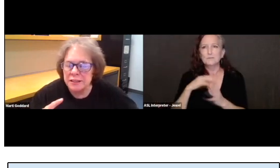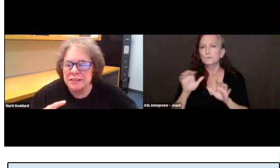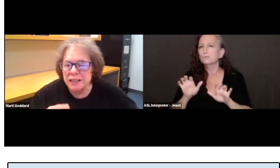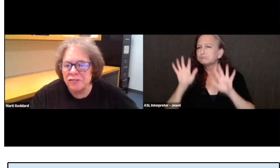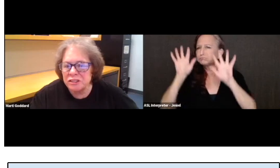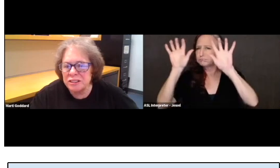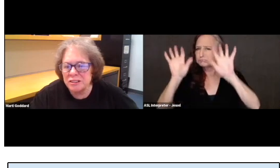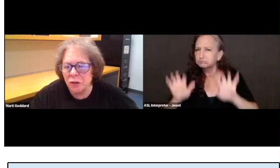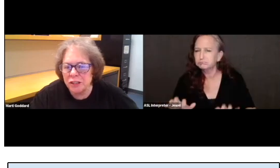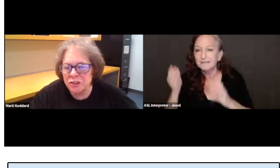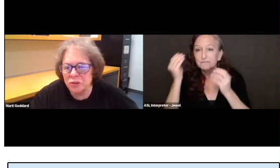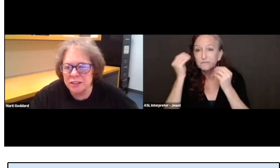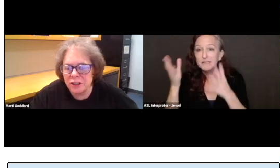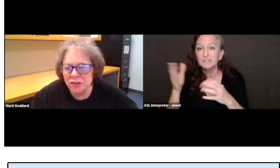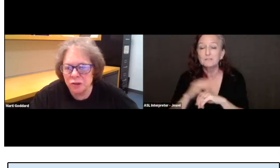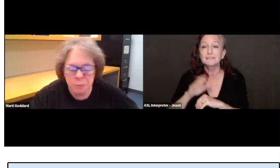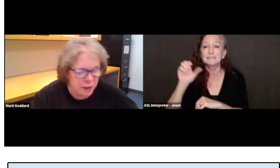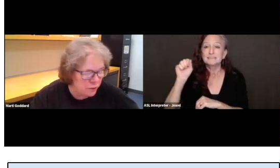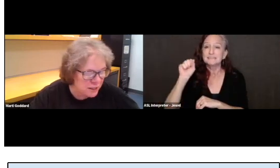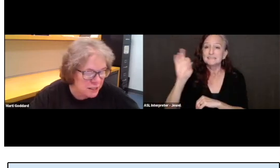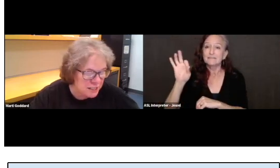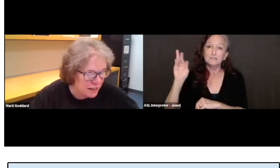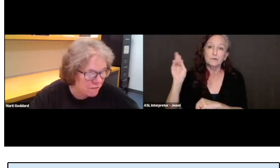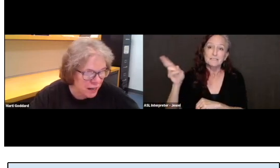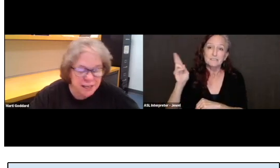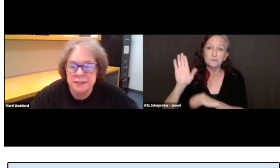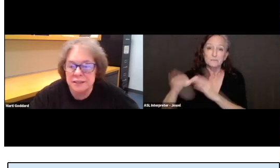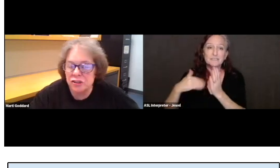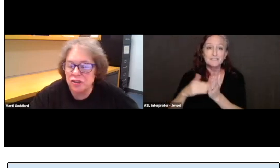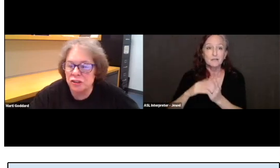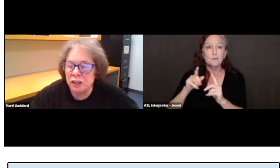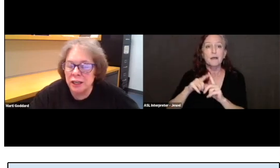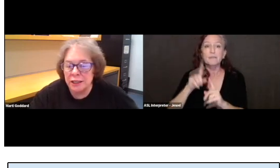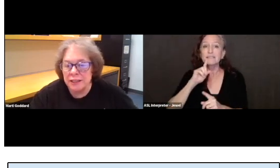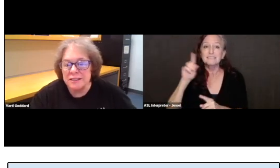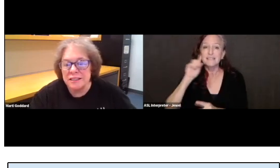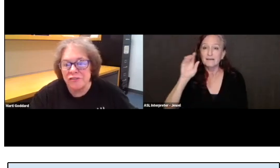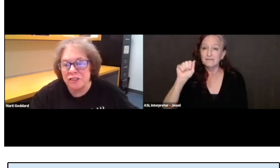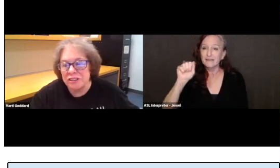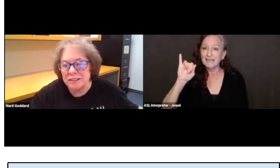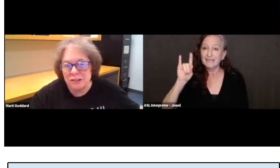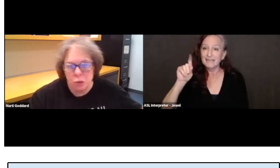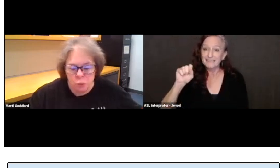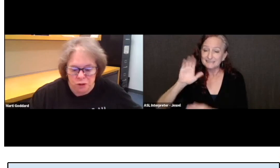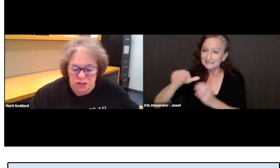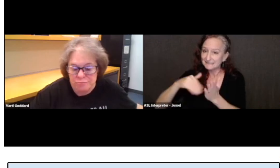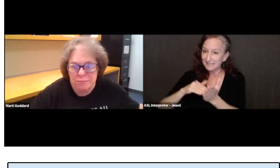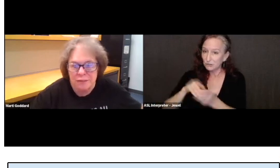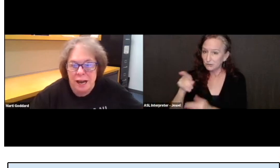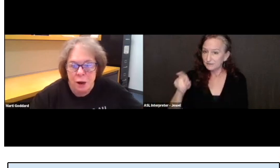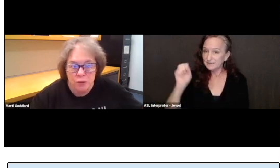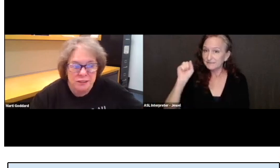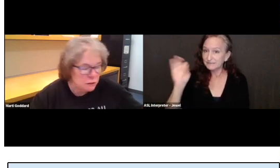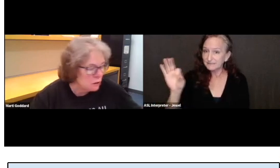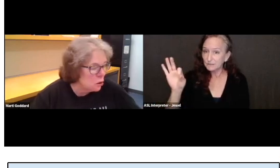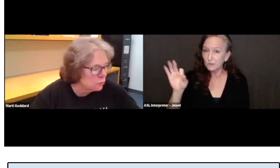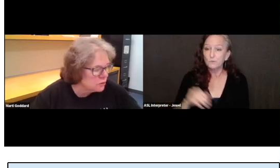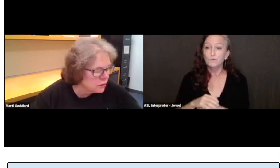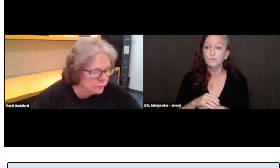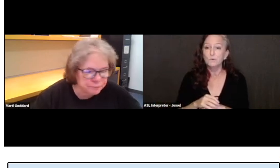in the San Francisco History Center about the Deaf Aid Center in San Francisco which now is closed.